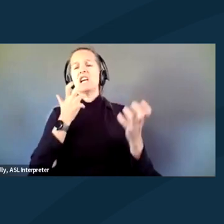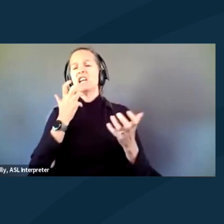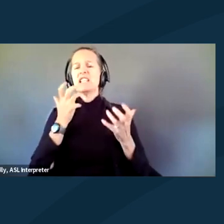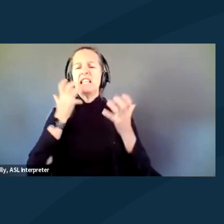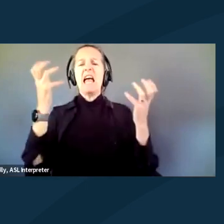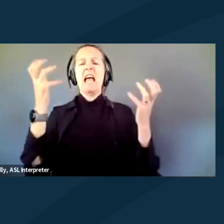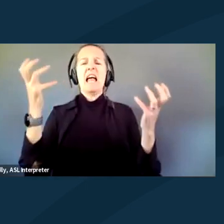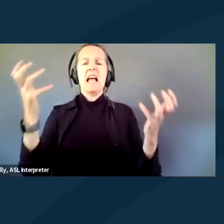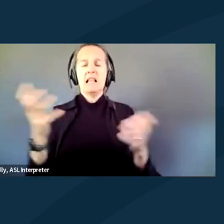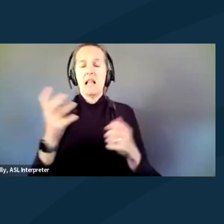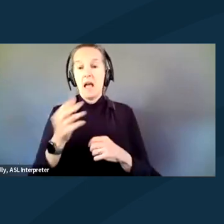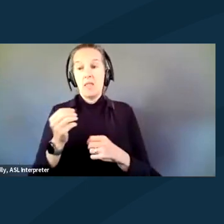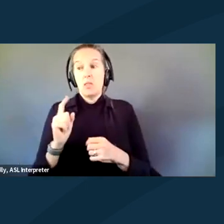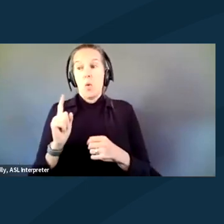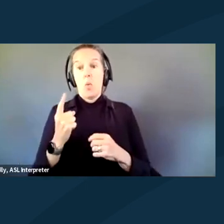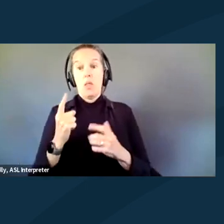The only contact that I had was